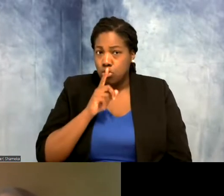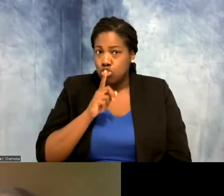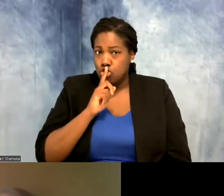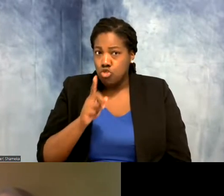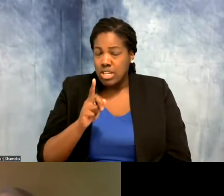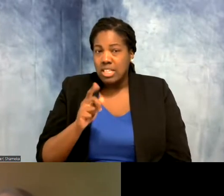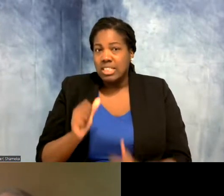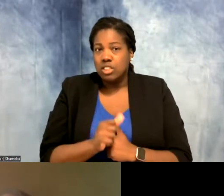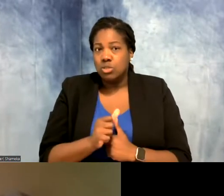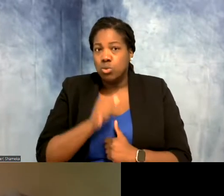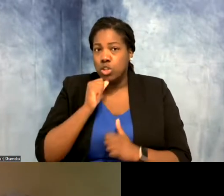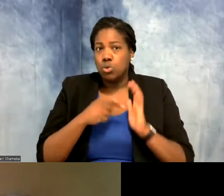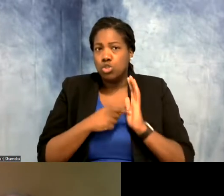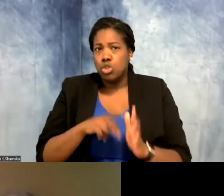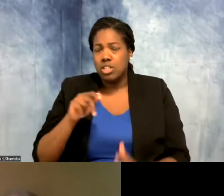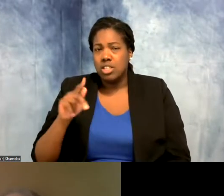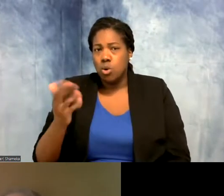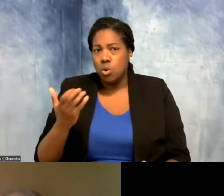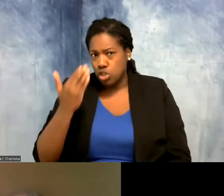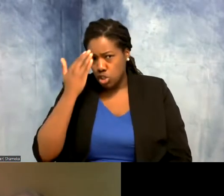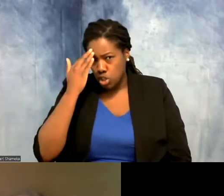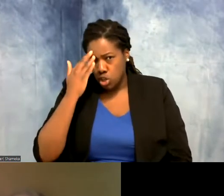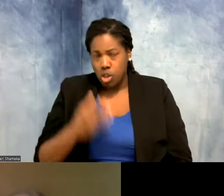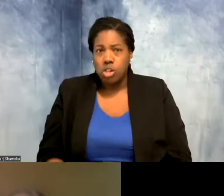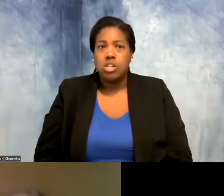we don't share the data, McKayla wanted to know what is it like, what's the feeling like